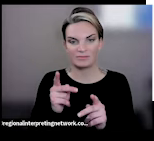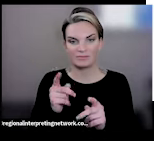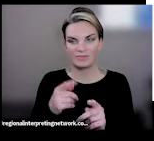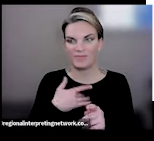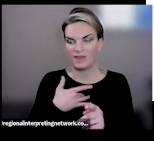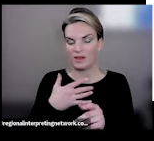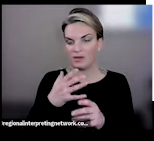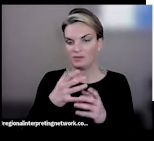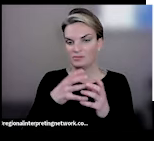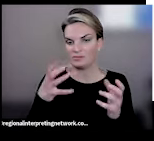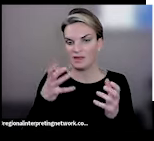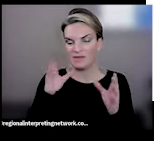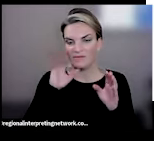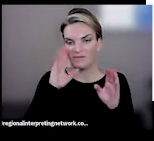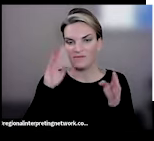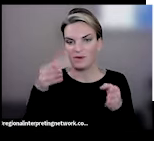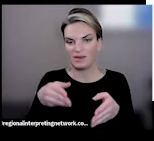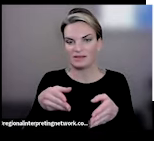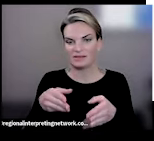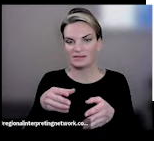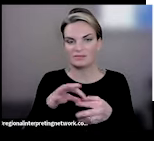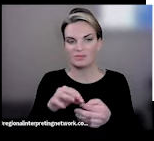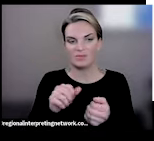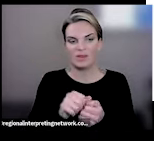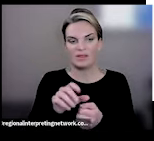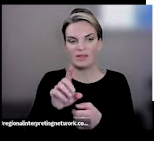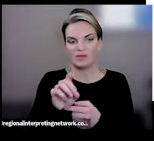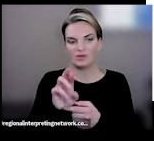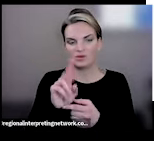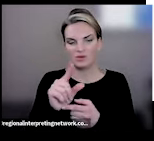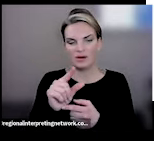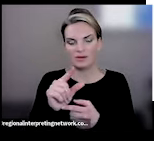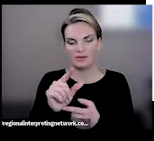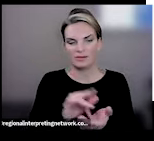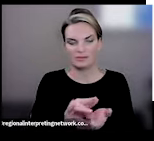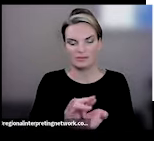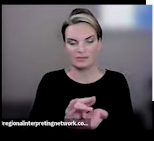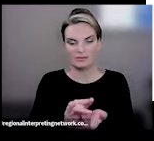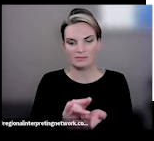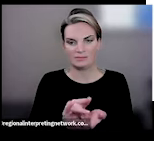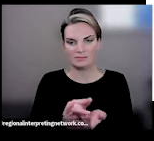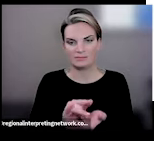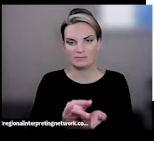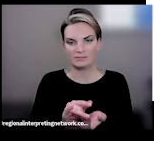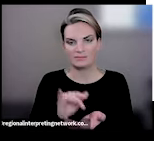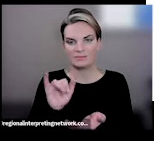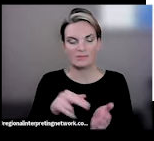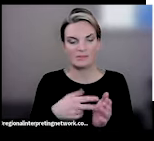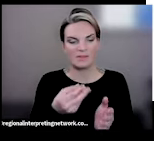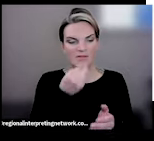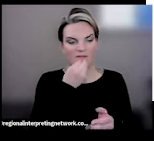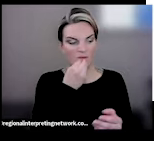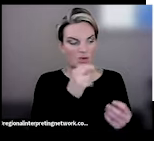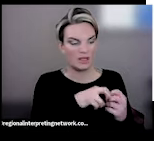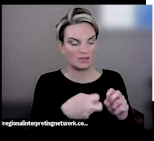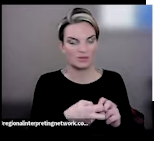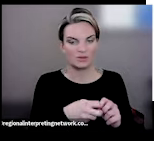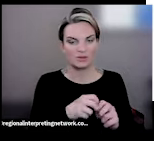focus on the drug aspect of the FDA, that a lot of the food-related issues just get kind